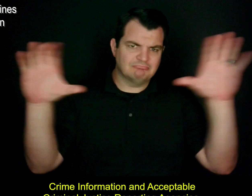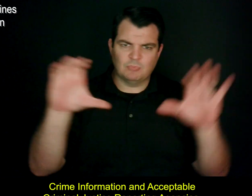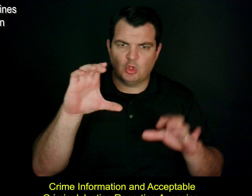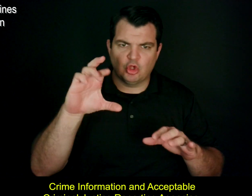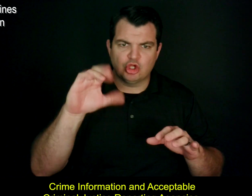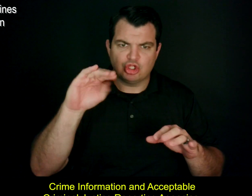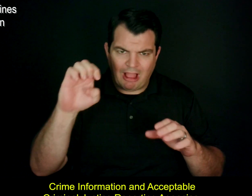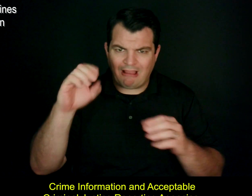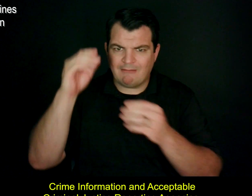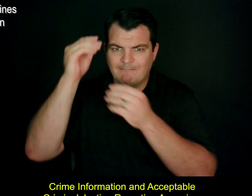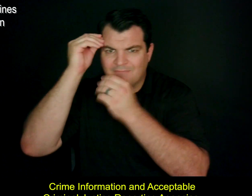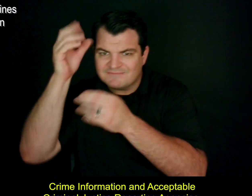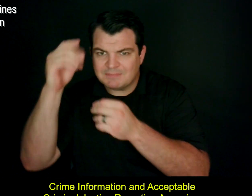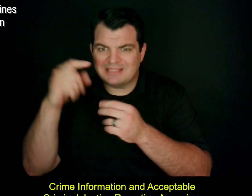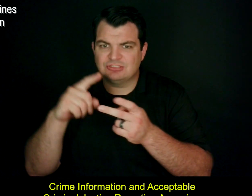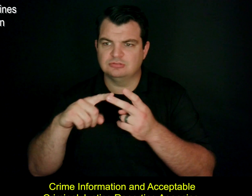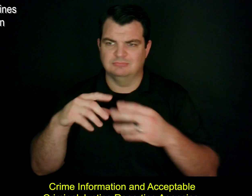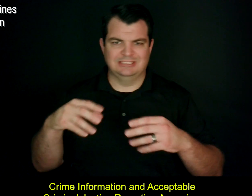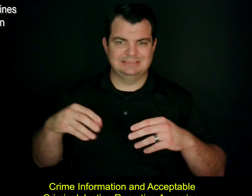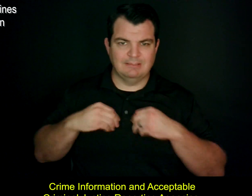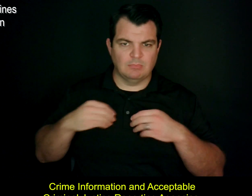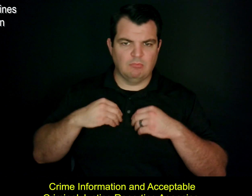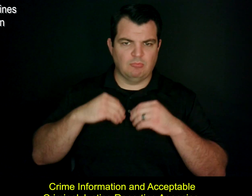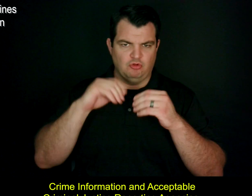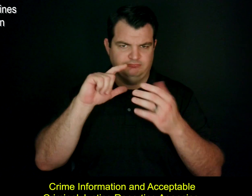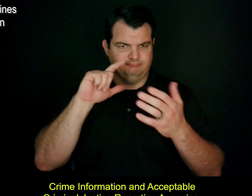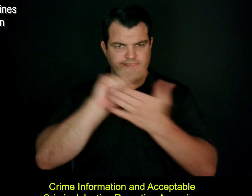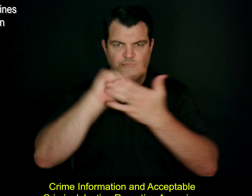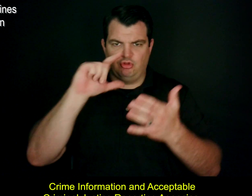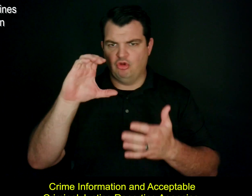Crime Information and Acceptable Criminal Justice Reporting Agencies.